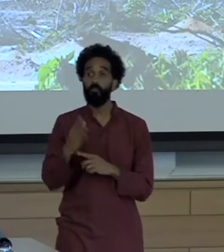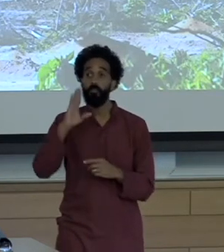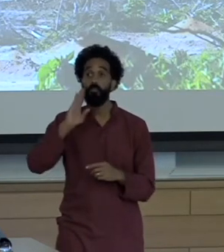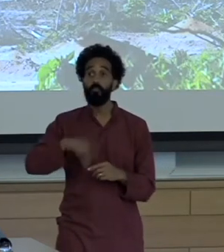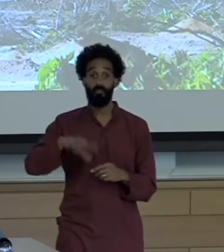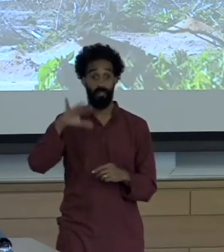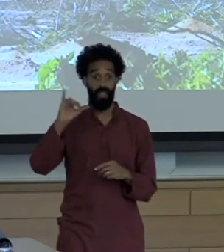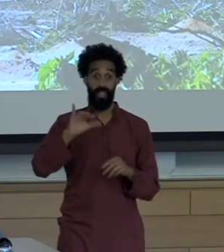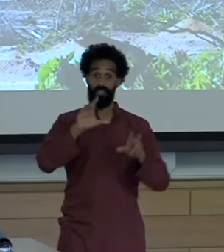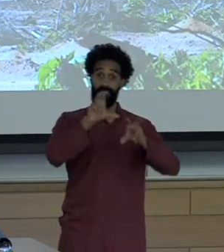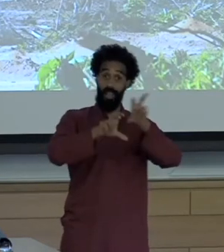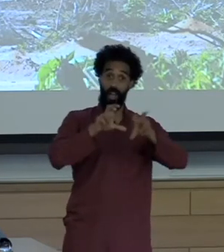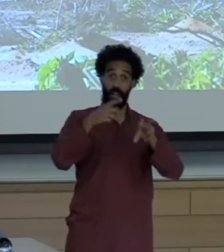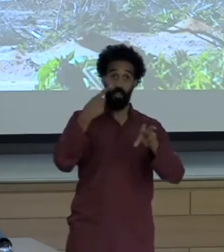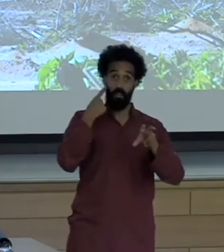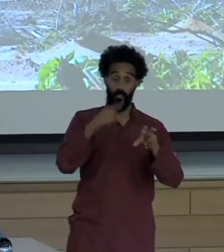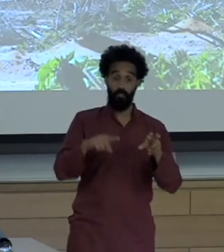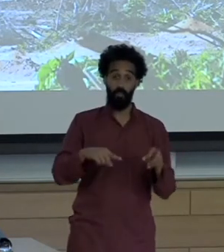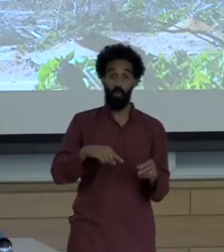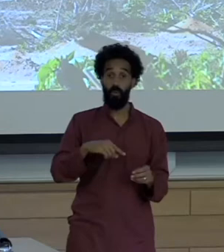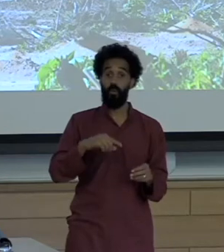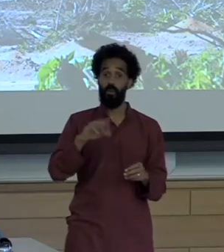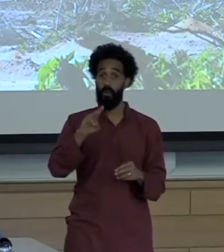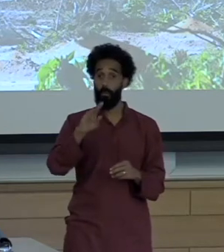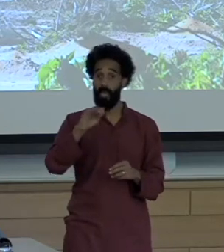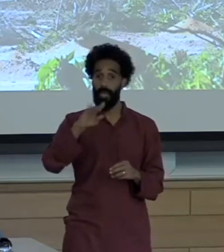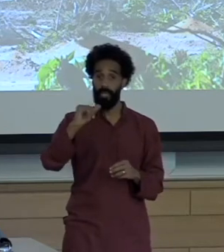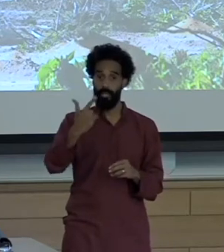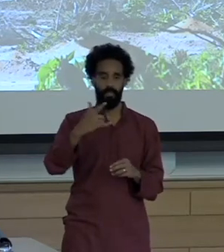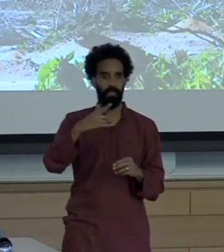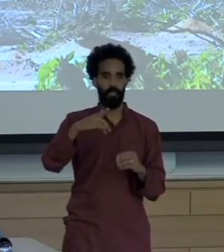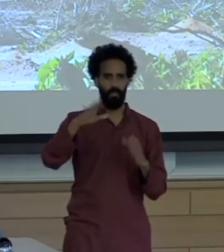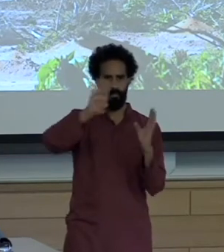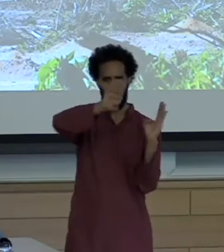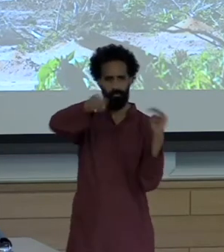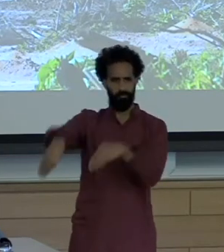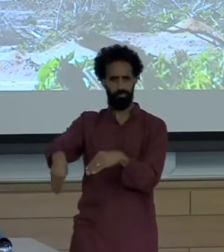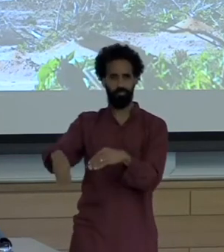outperformed giants like Apple, Facebook and Google in 2018